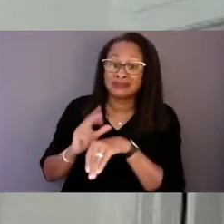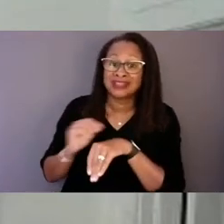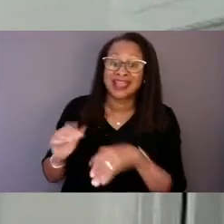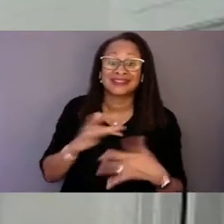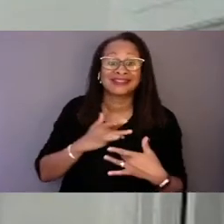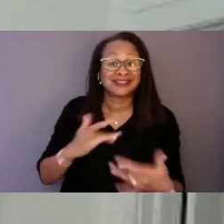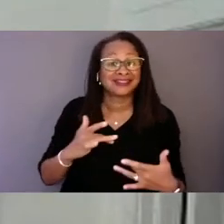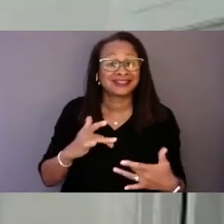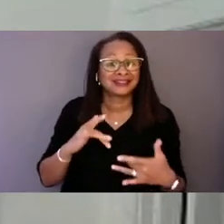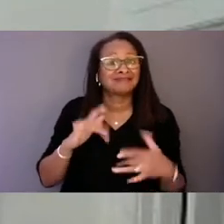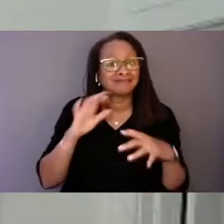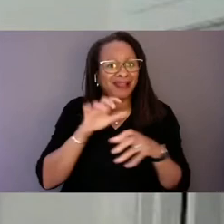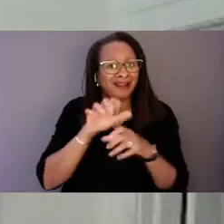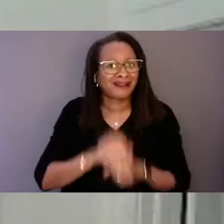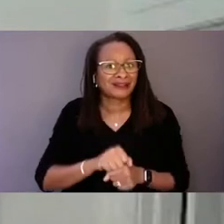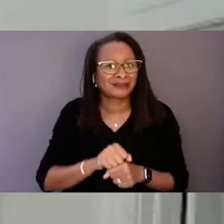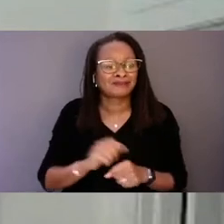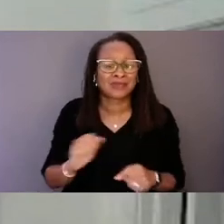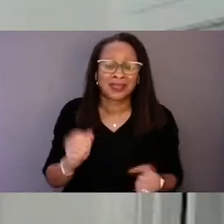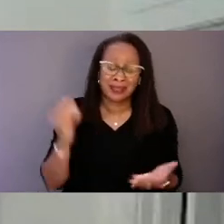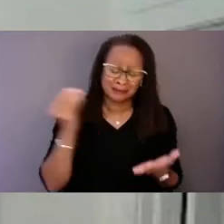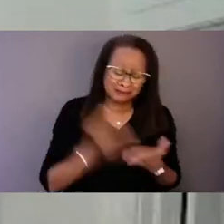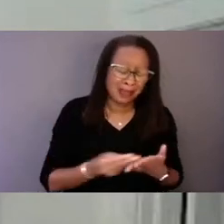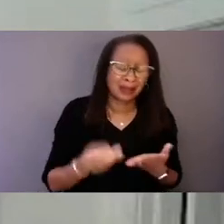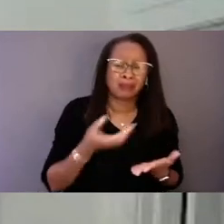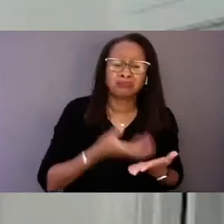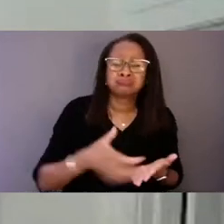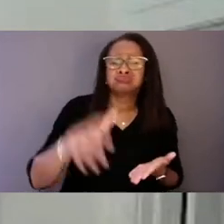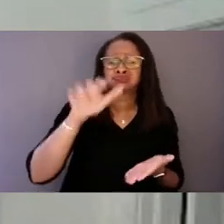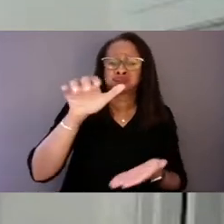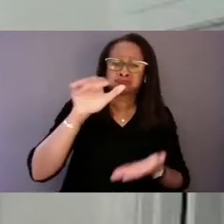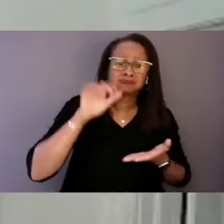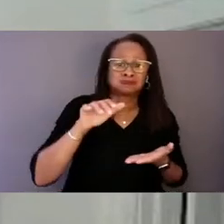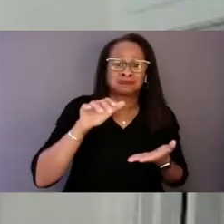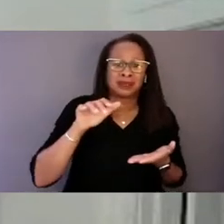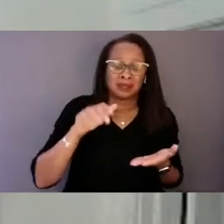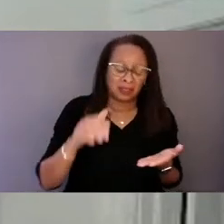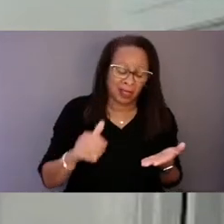All the money in the world will not eliminate racism,